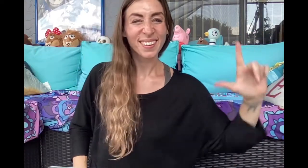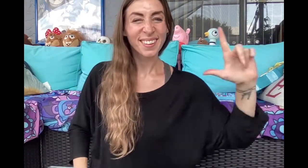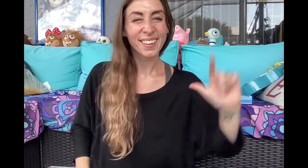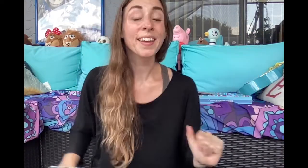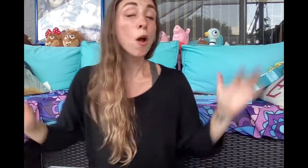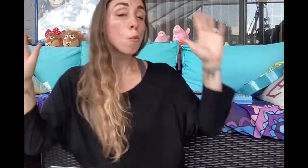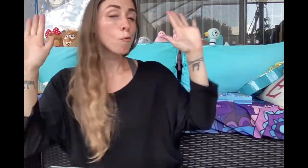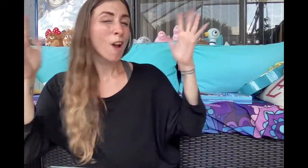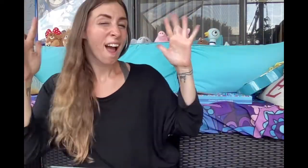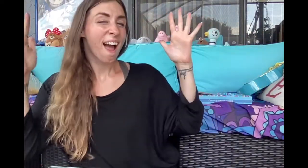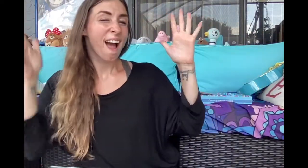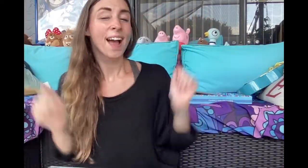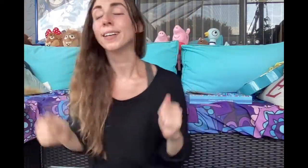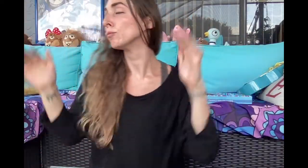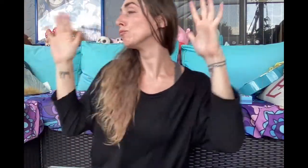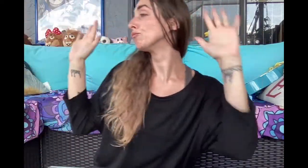at the library